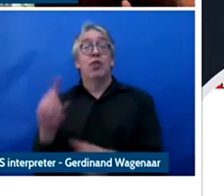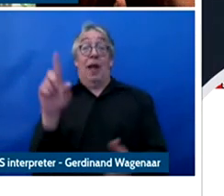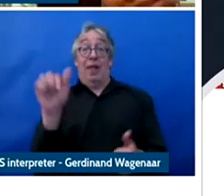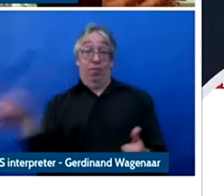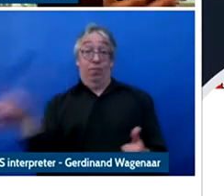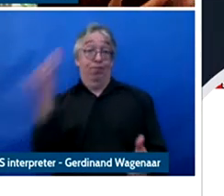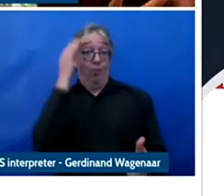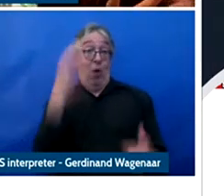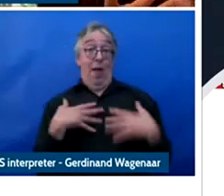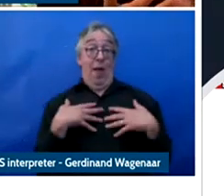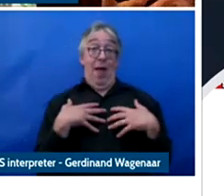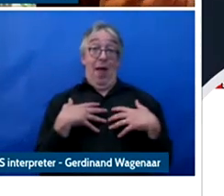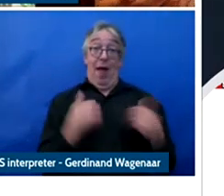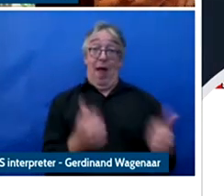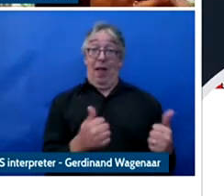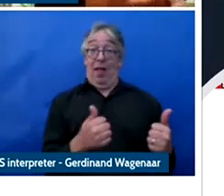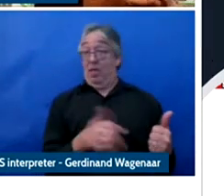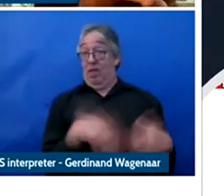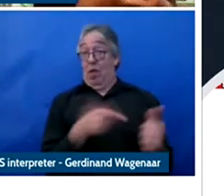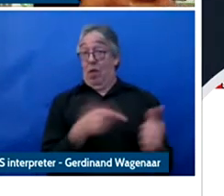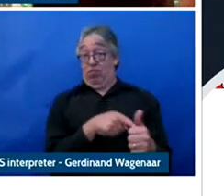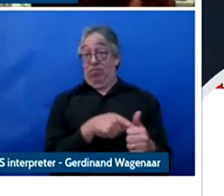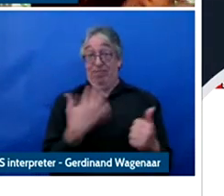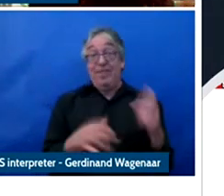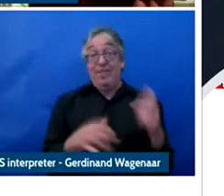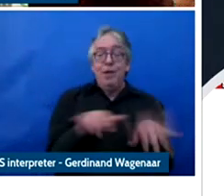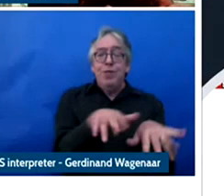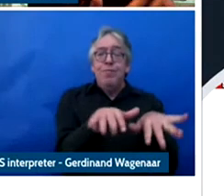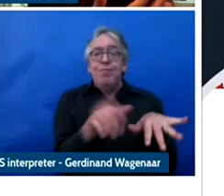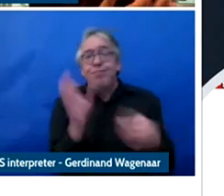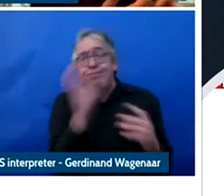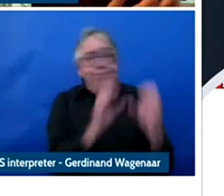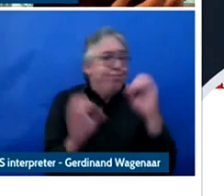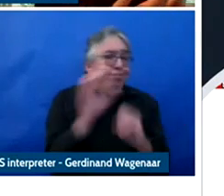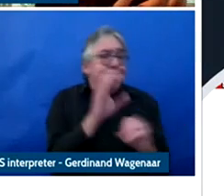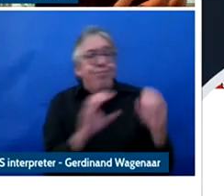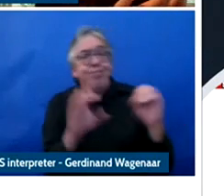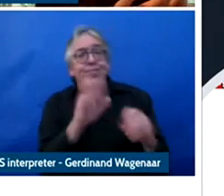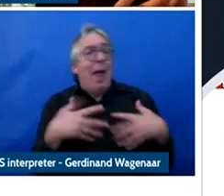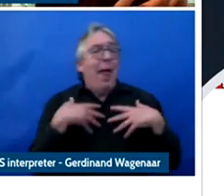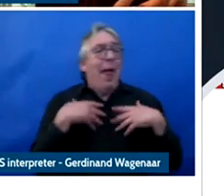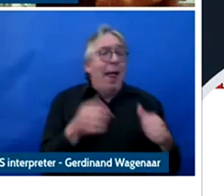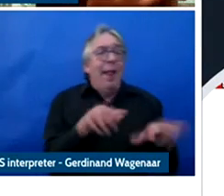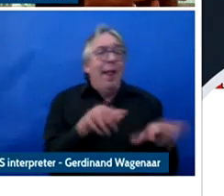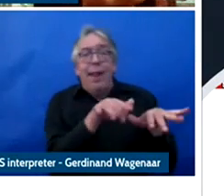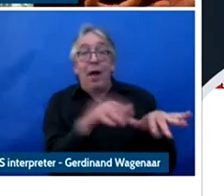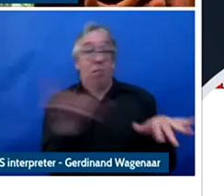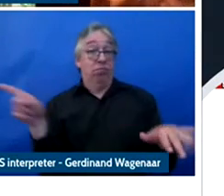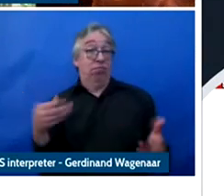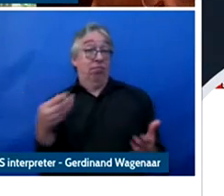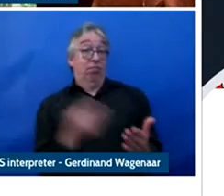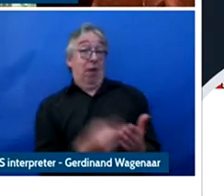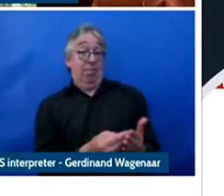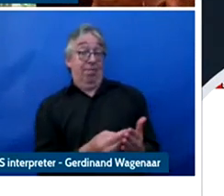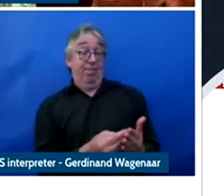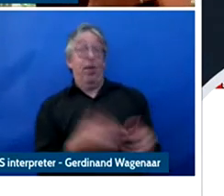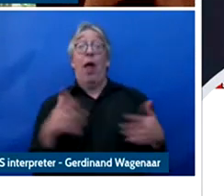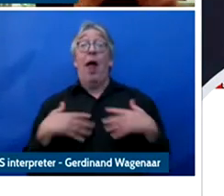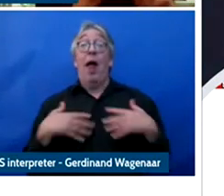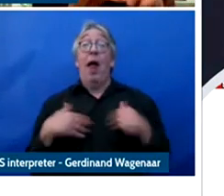Health data through web searches and by buying the data of health saps and also